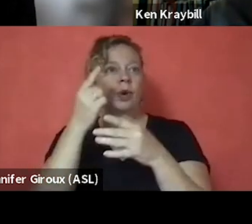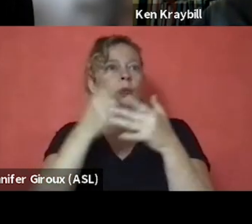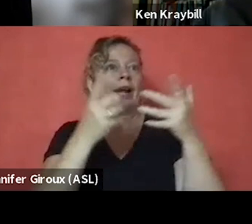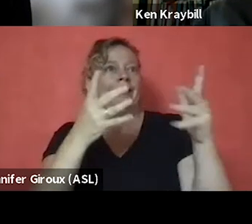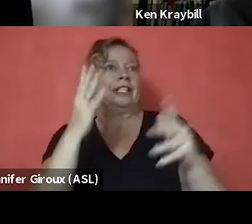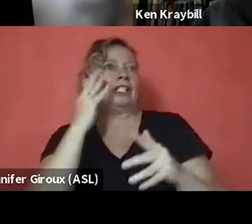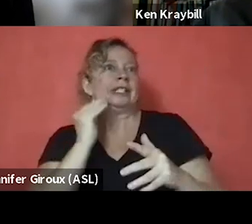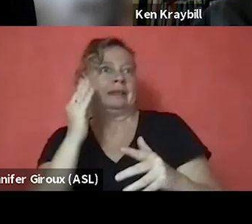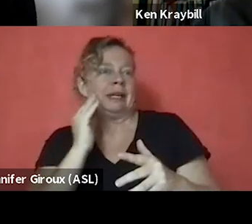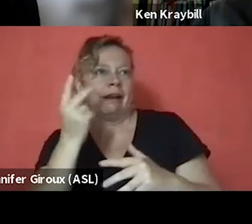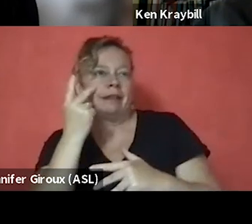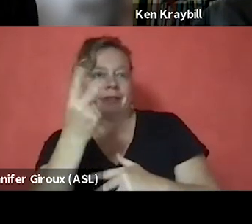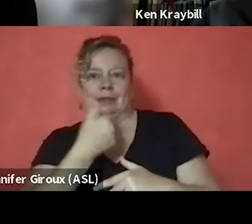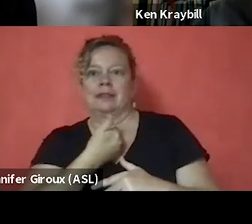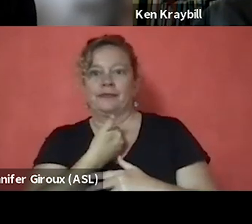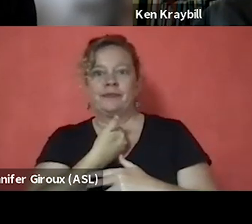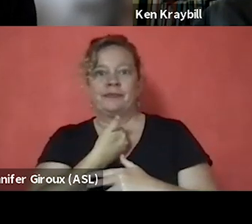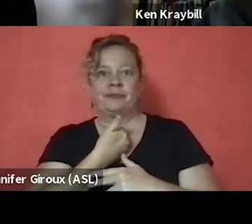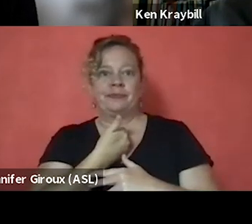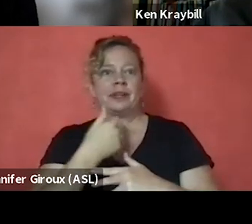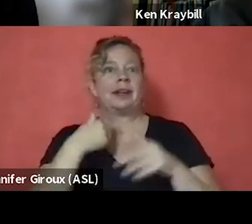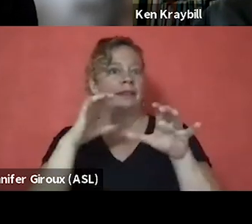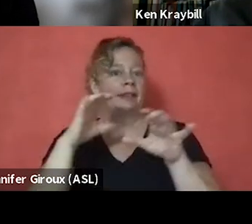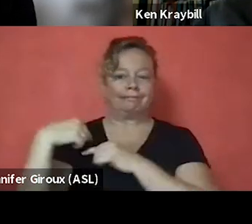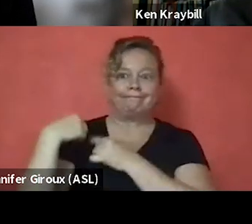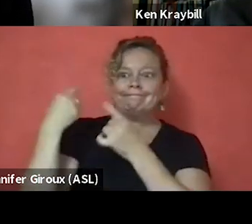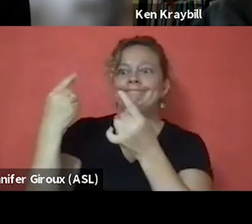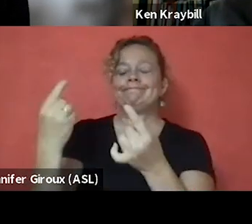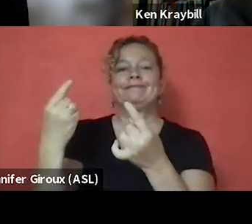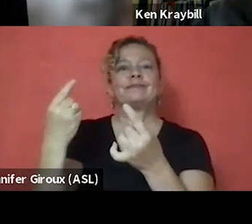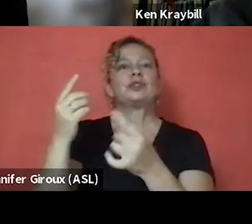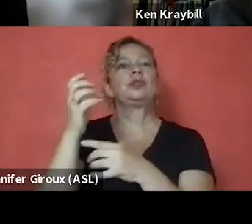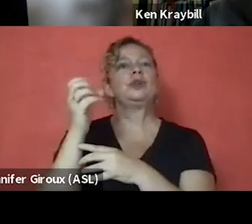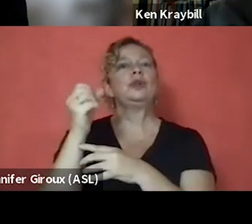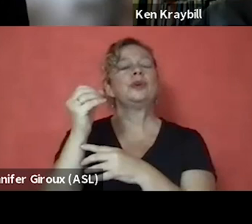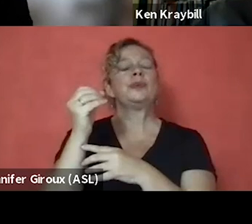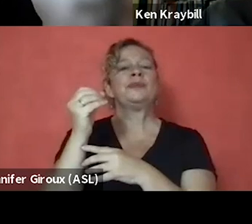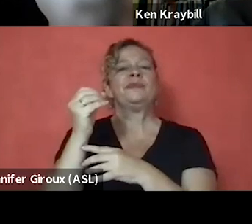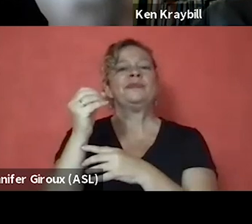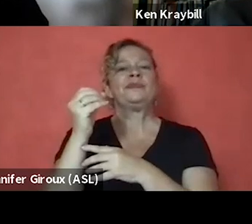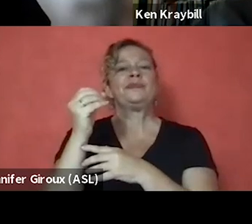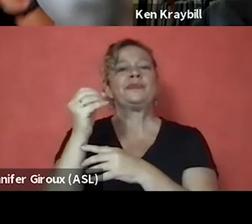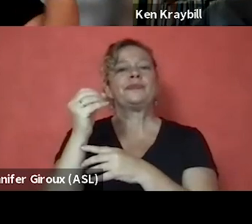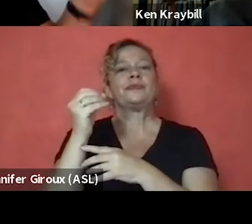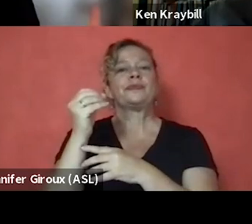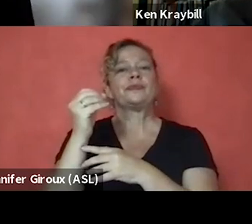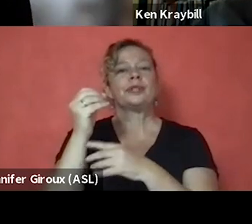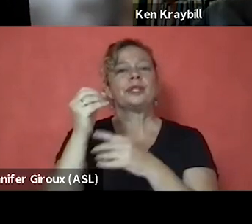And that's what I've done. And so, when I think about the expansiveness